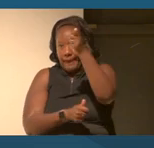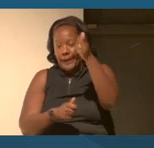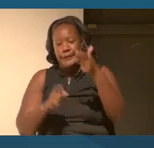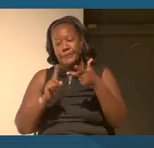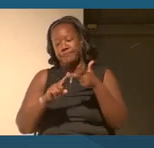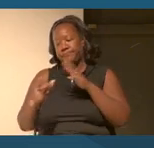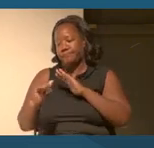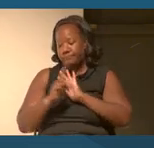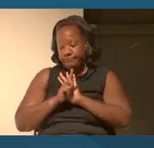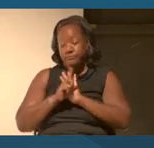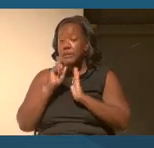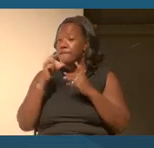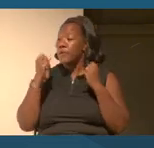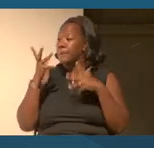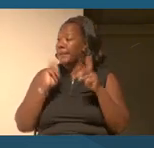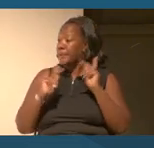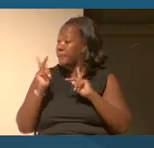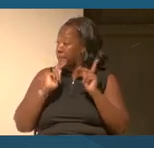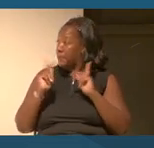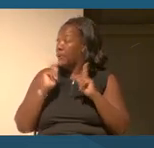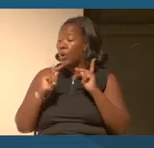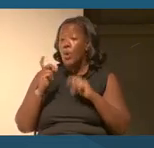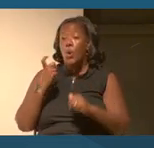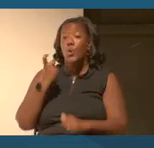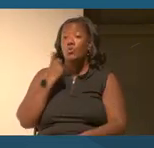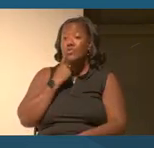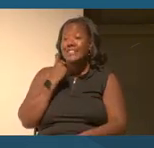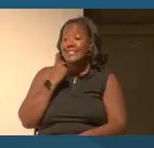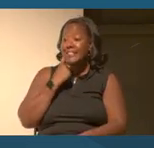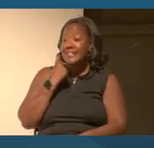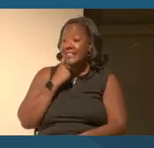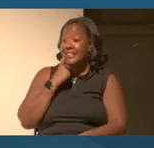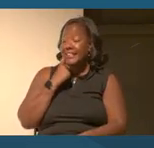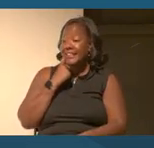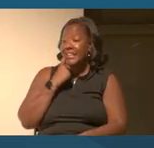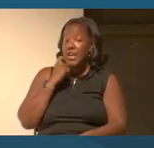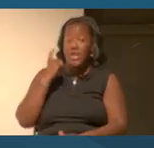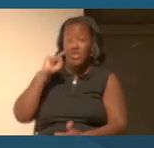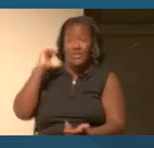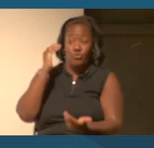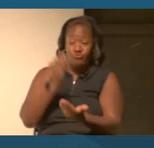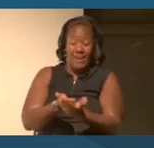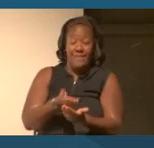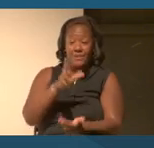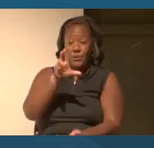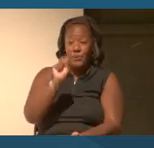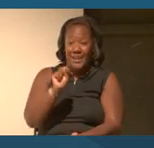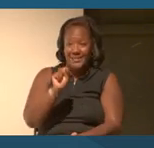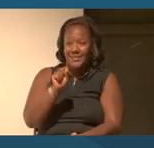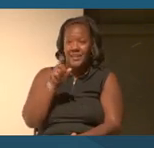many people who are recently arriving in the United States, they are evaluated sometimes